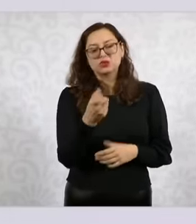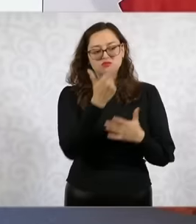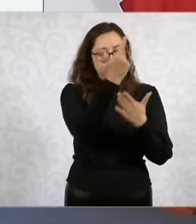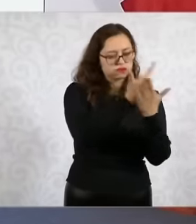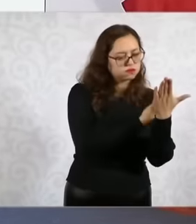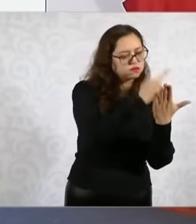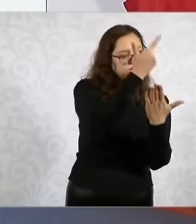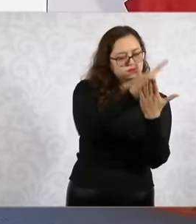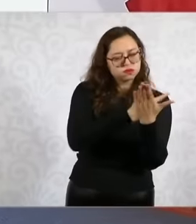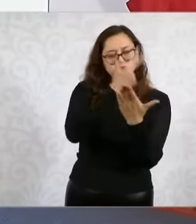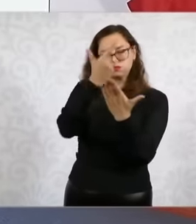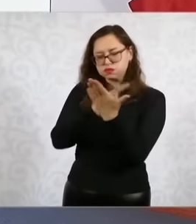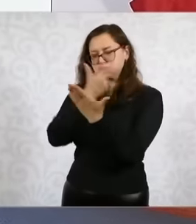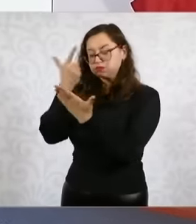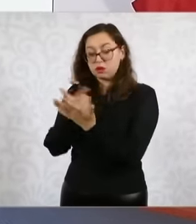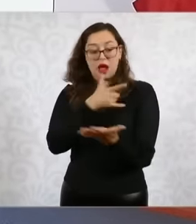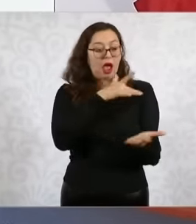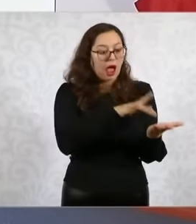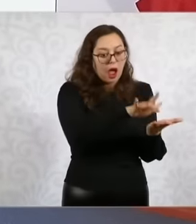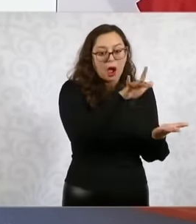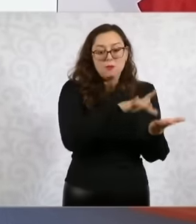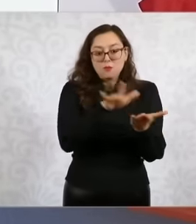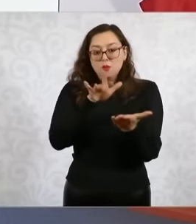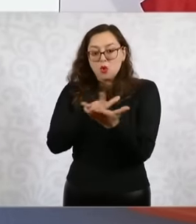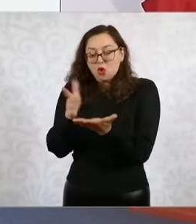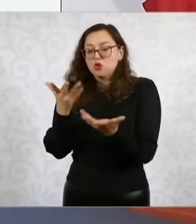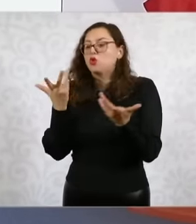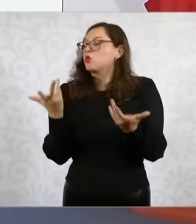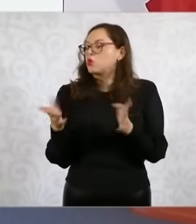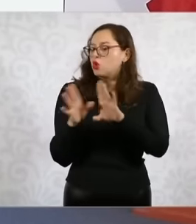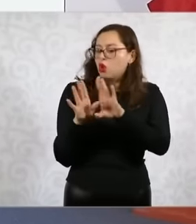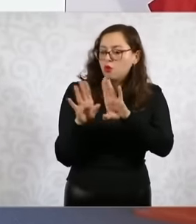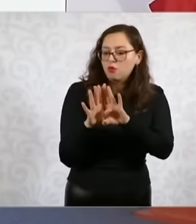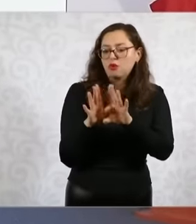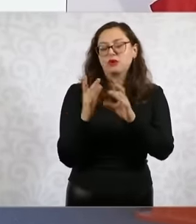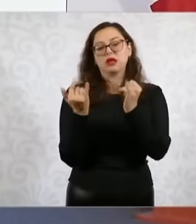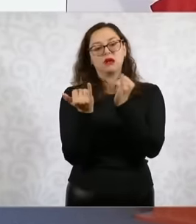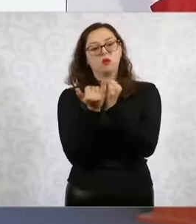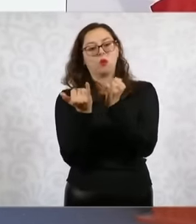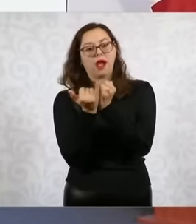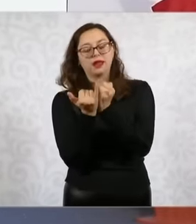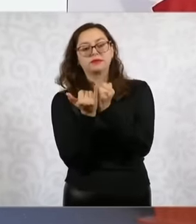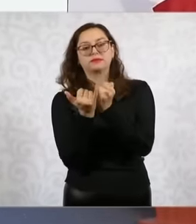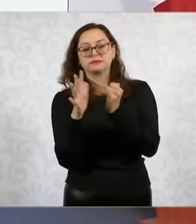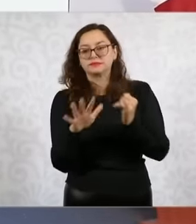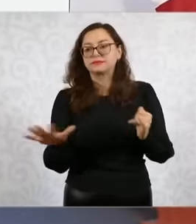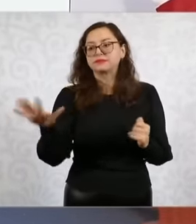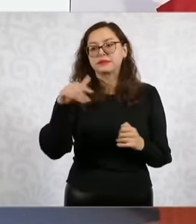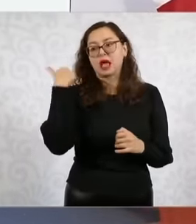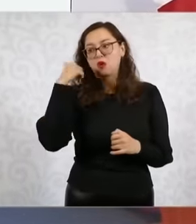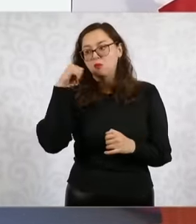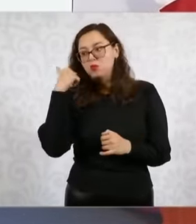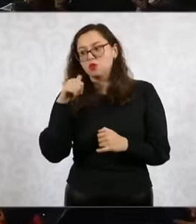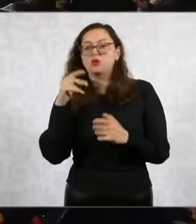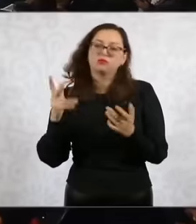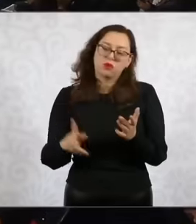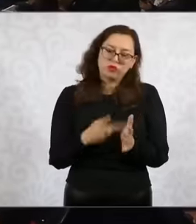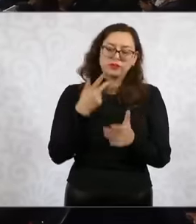and at the same time Well, the program economic recovery of Acapulco uh ask you